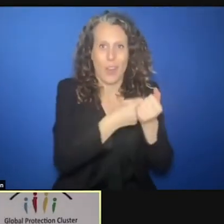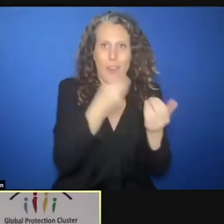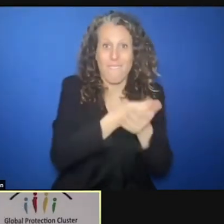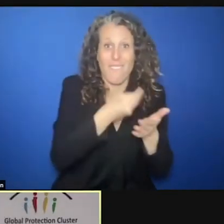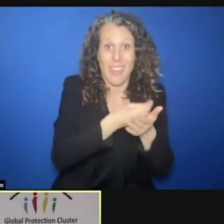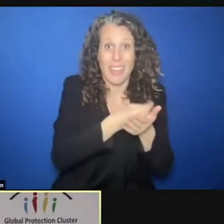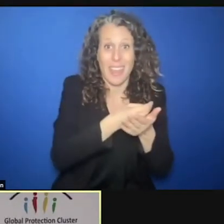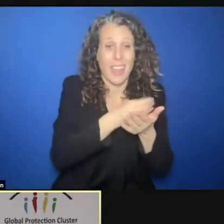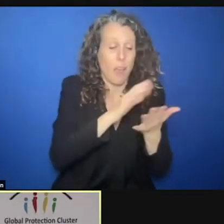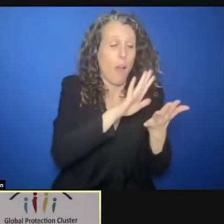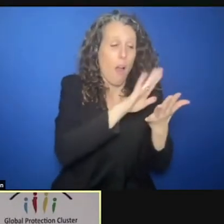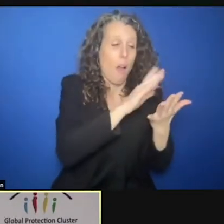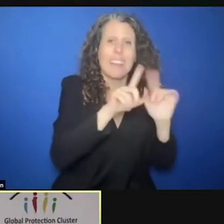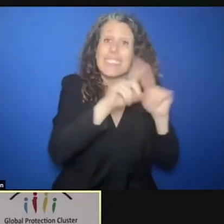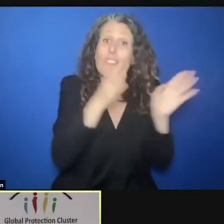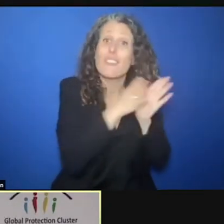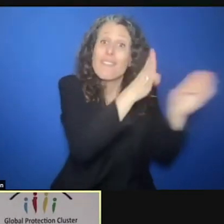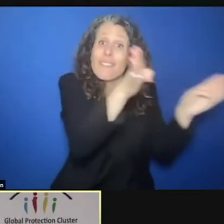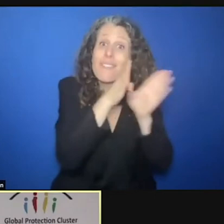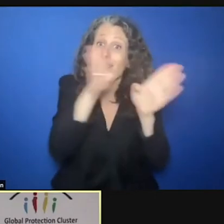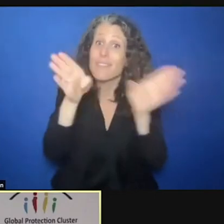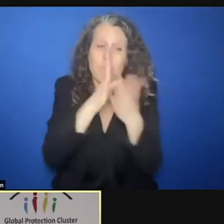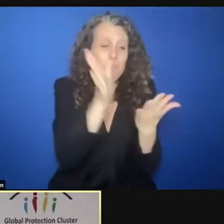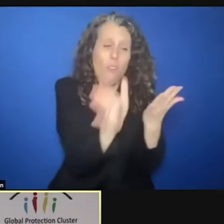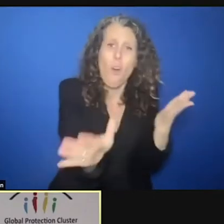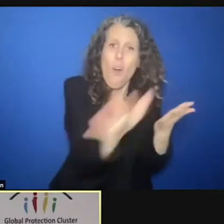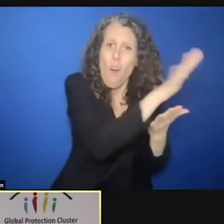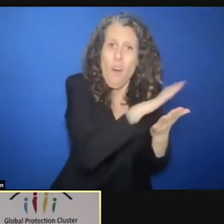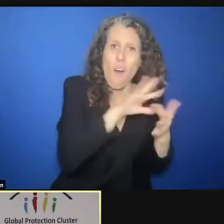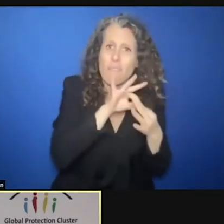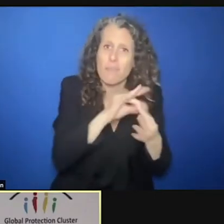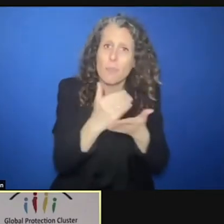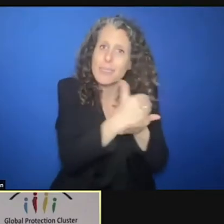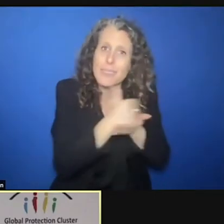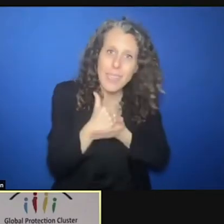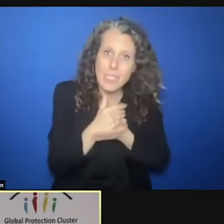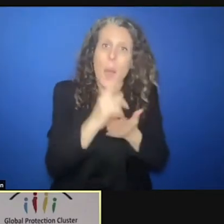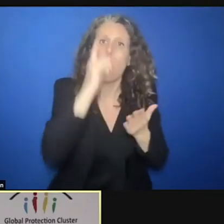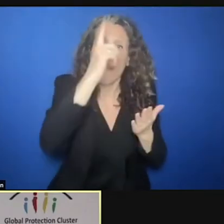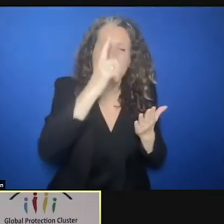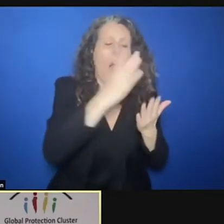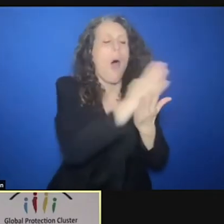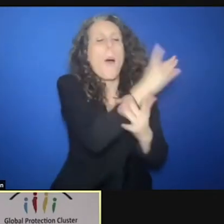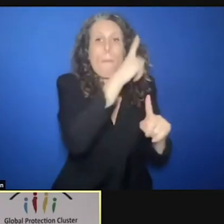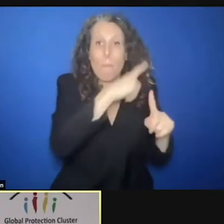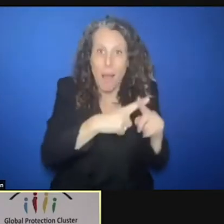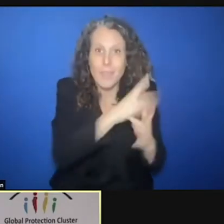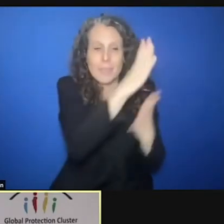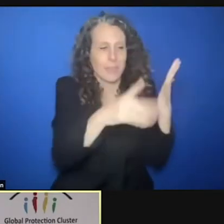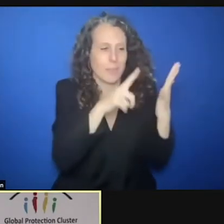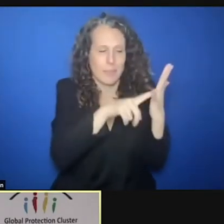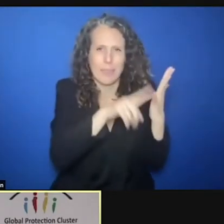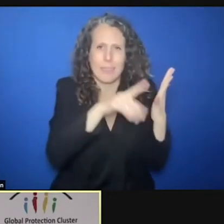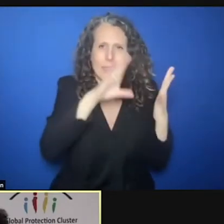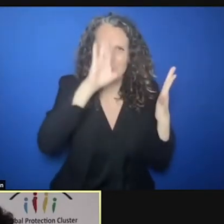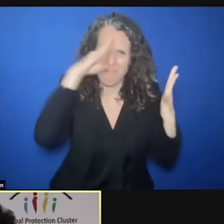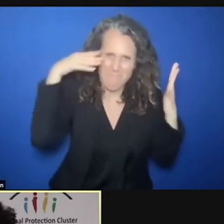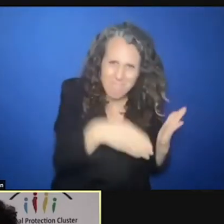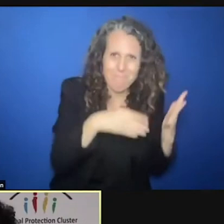That said, there are specific interventions that require dedicated support. And here are the facts.